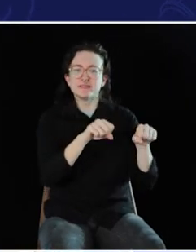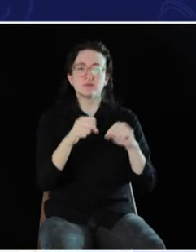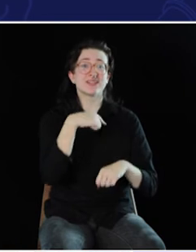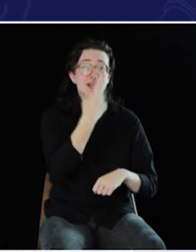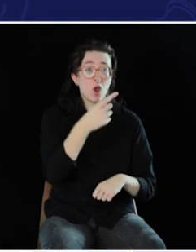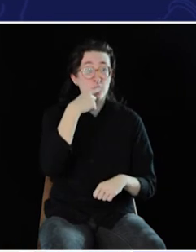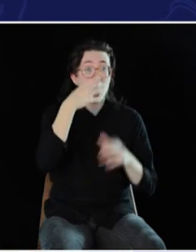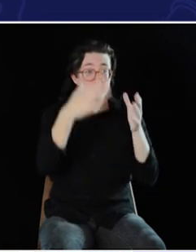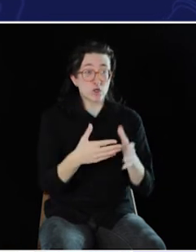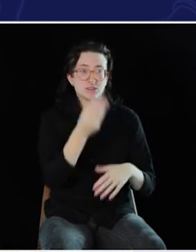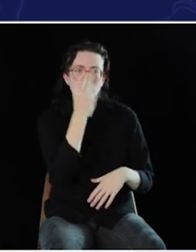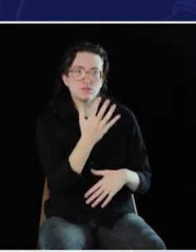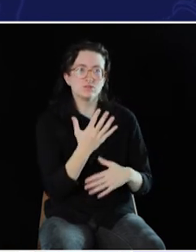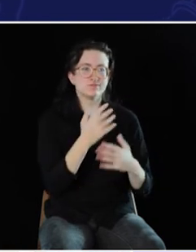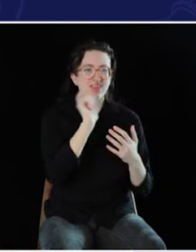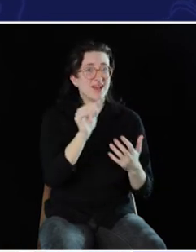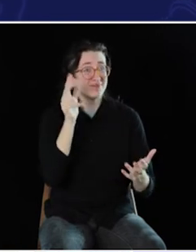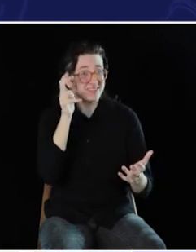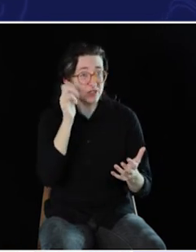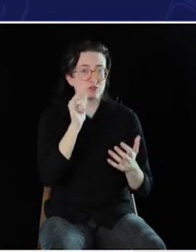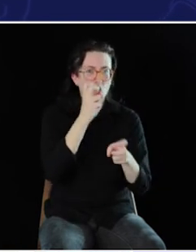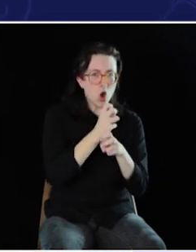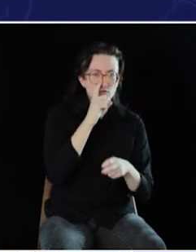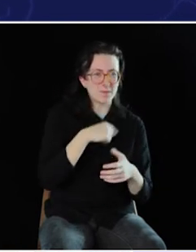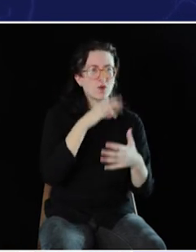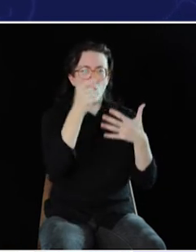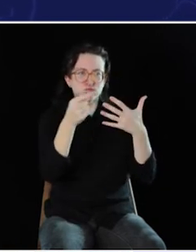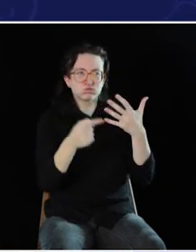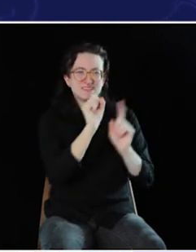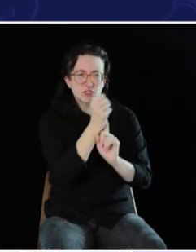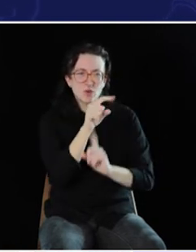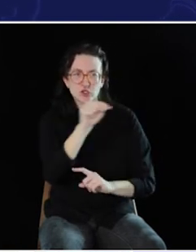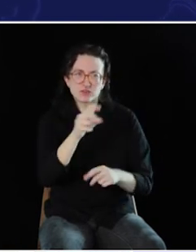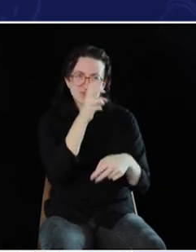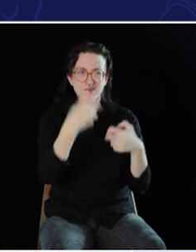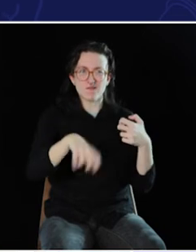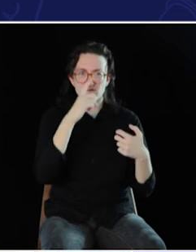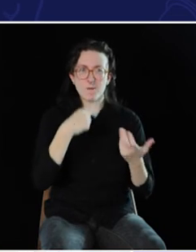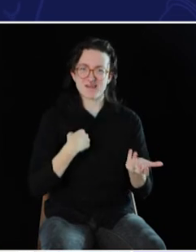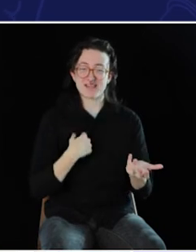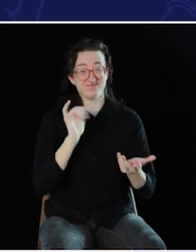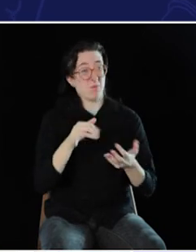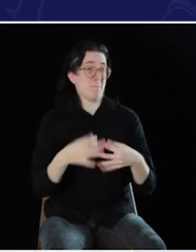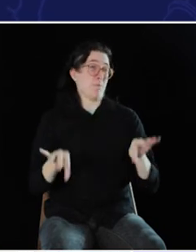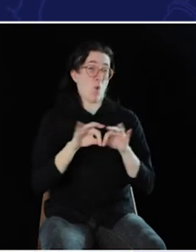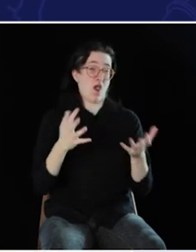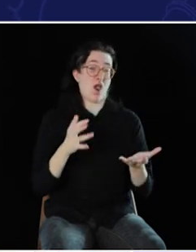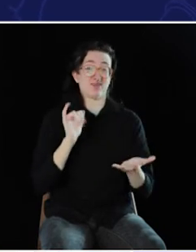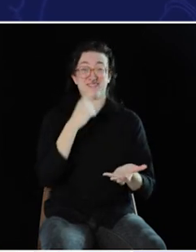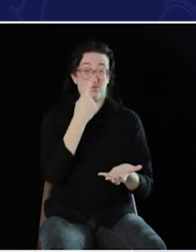being able to quickly tell hearing people that it's hard for you to do that in certain situations, I think that was something that